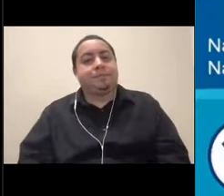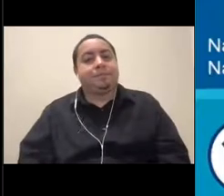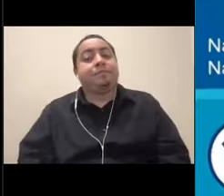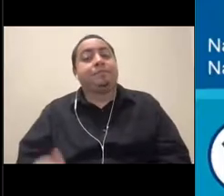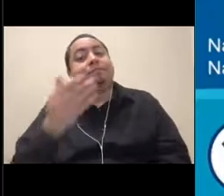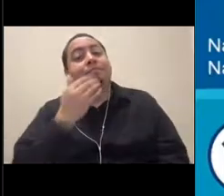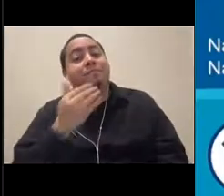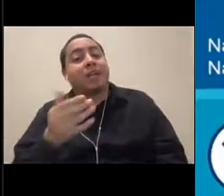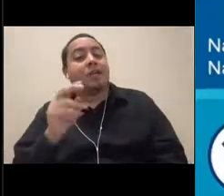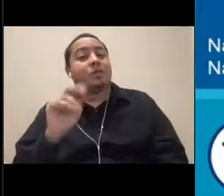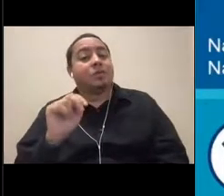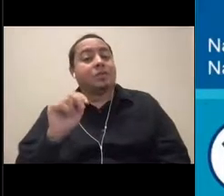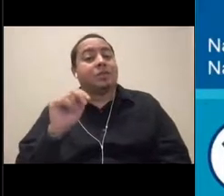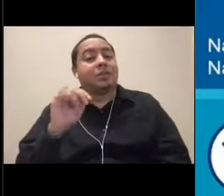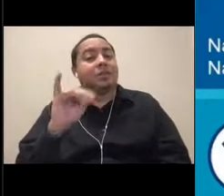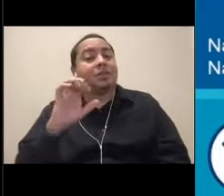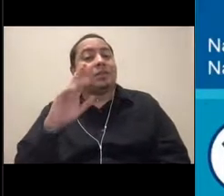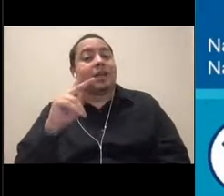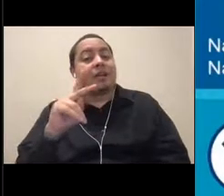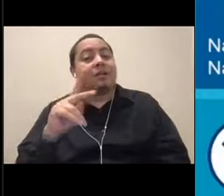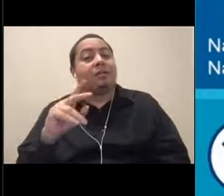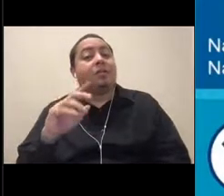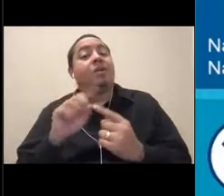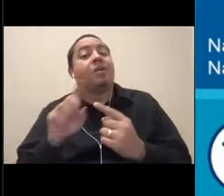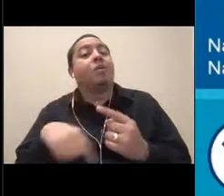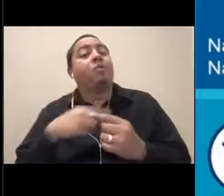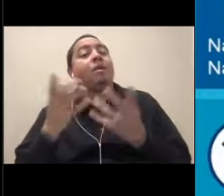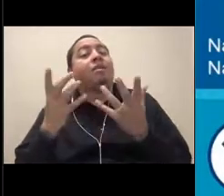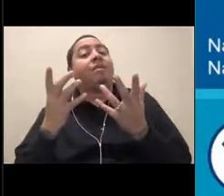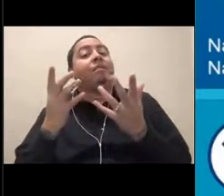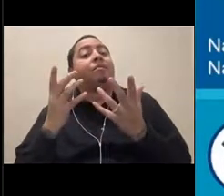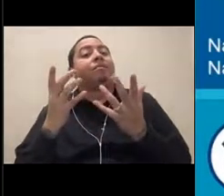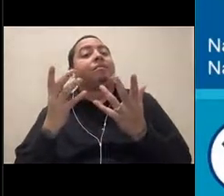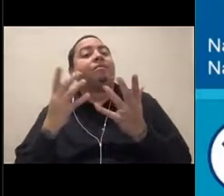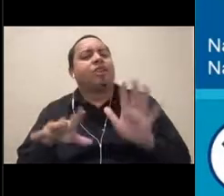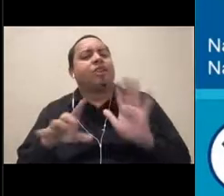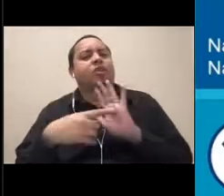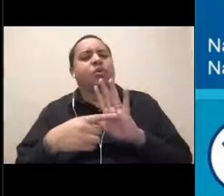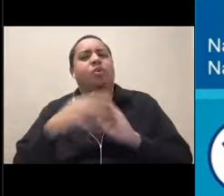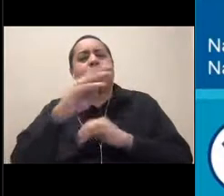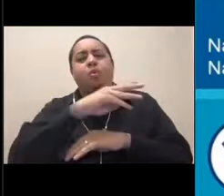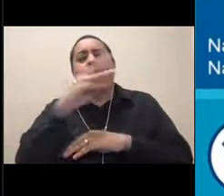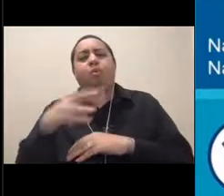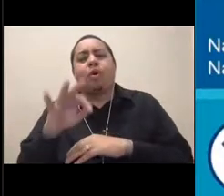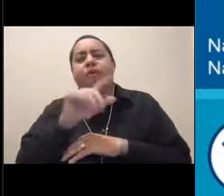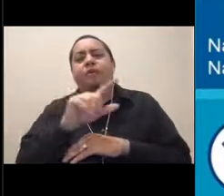Just after that whale fall, someone wanted to know what kind of octopus that was.